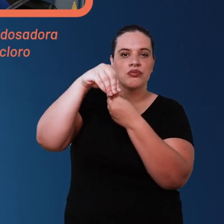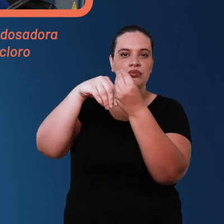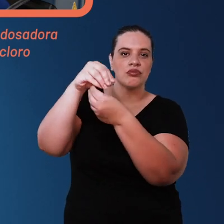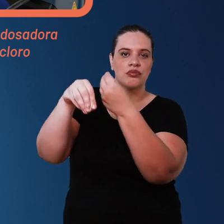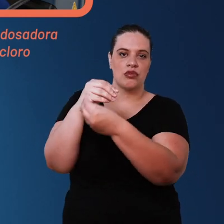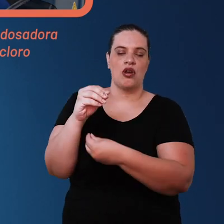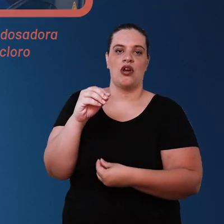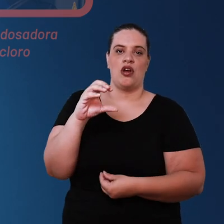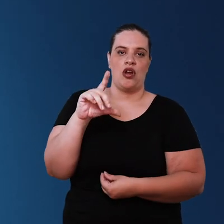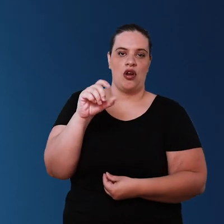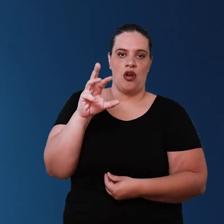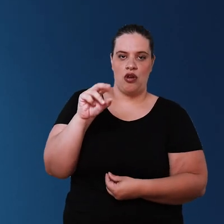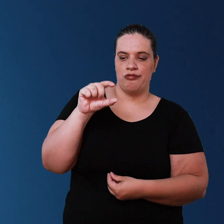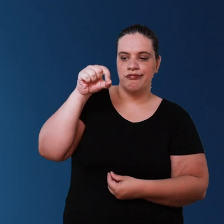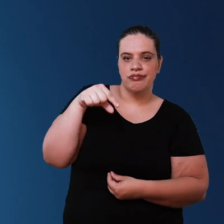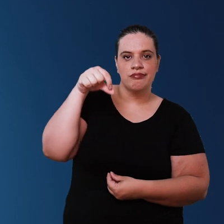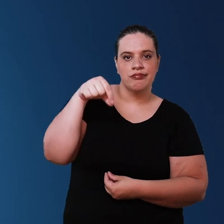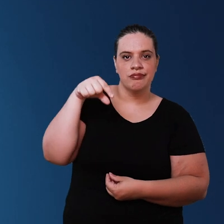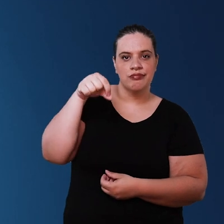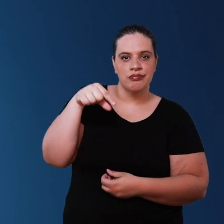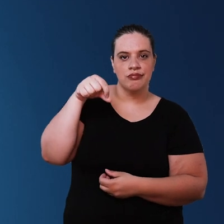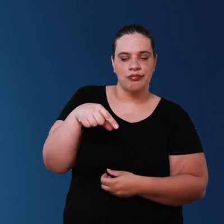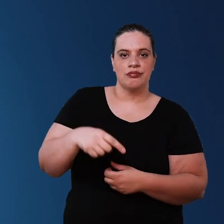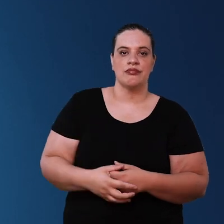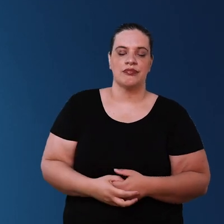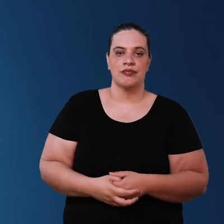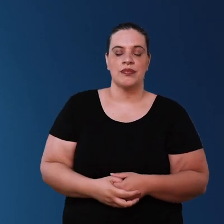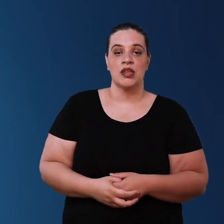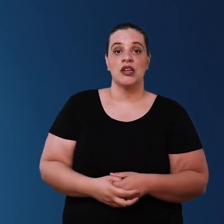amounts drop-by-drop in the flow of water that is passing through the pipe in such